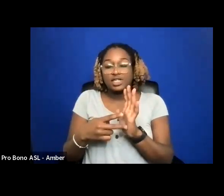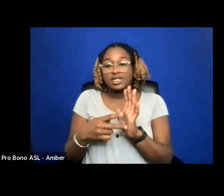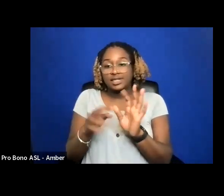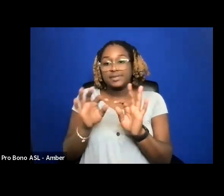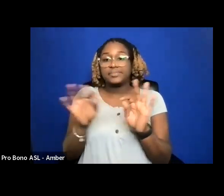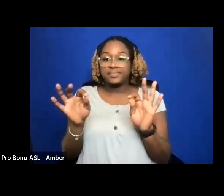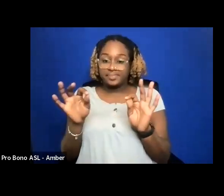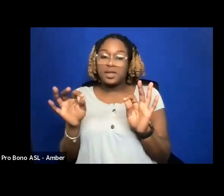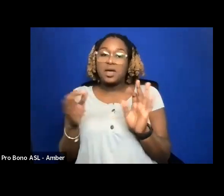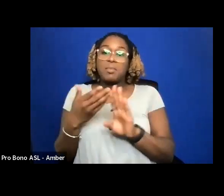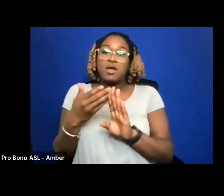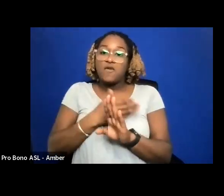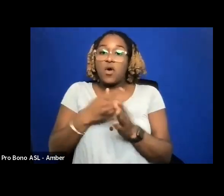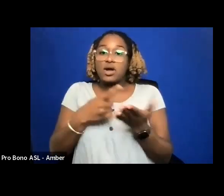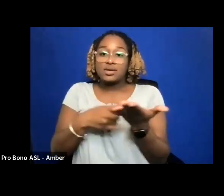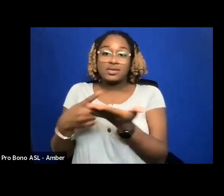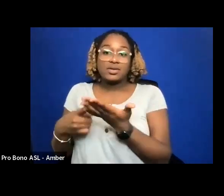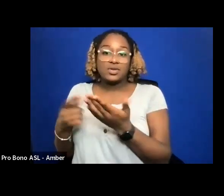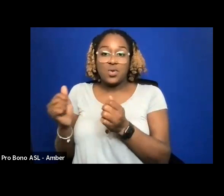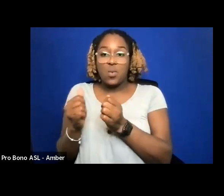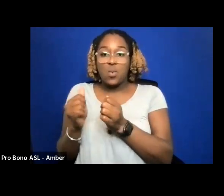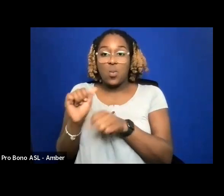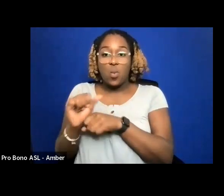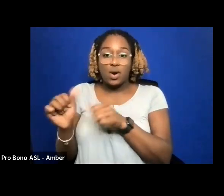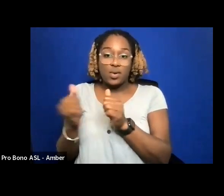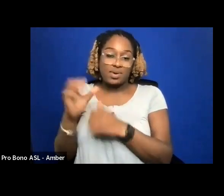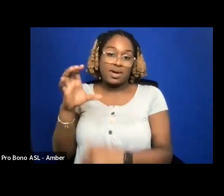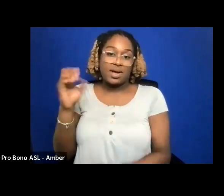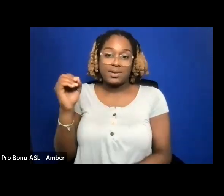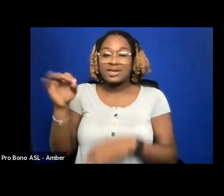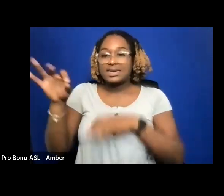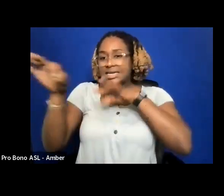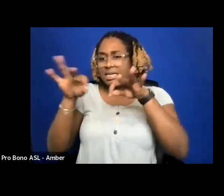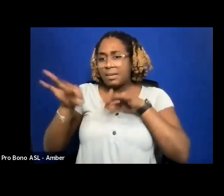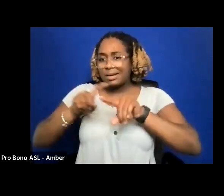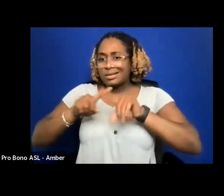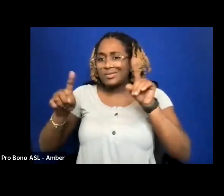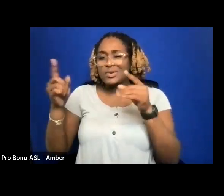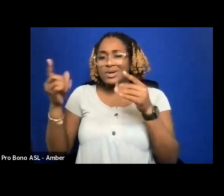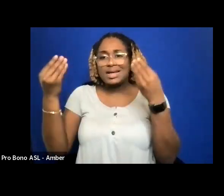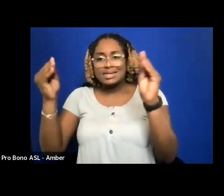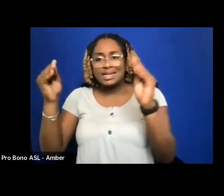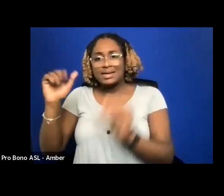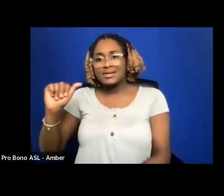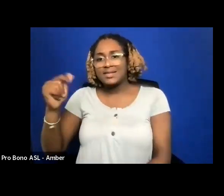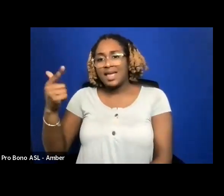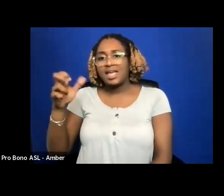EXPLAIN THE DIFFERENCE BETWEEN A SALES AGENT AN A DISTRIBUTOR. SALES AGENTS WORK ON COMMISSION.